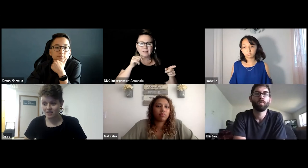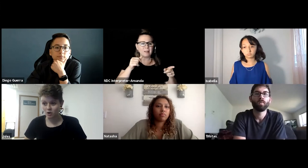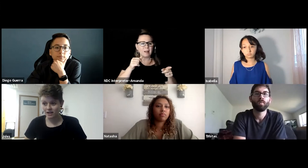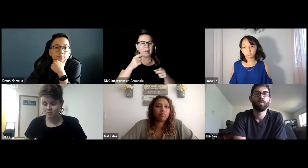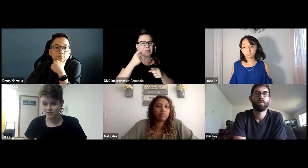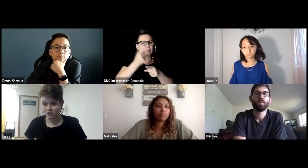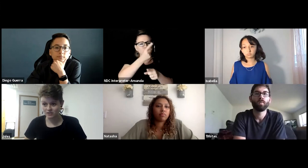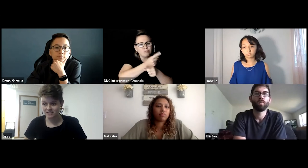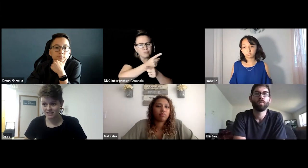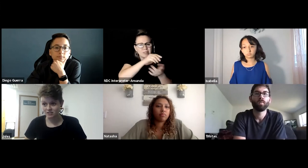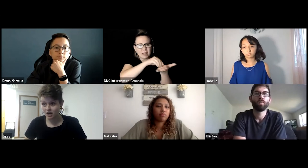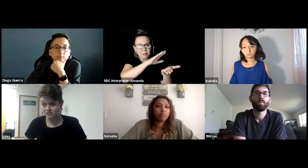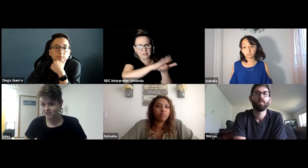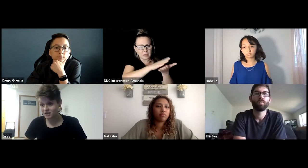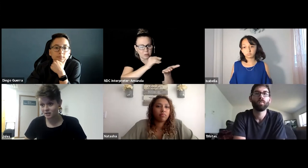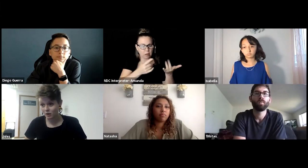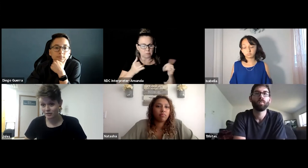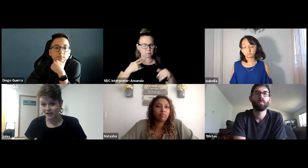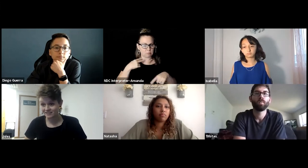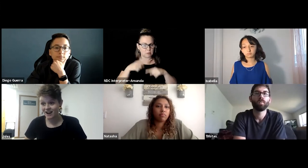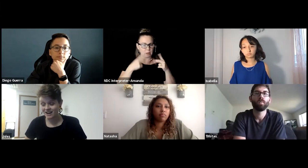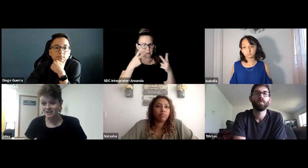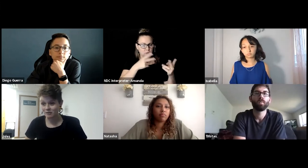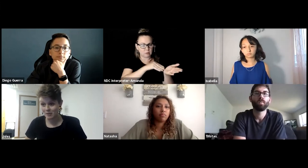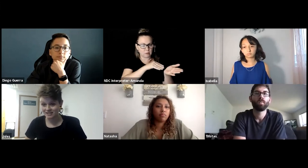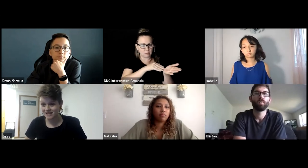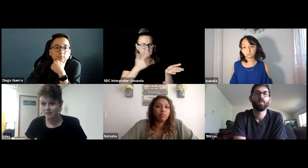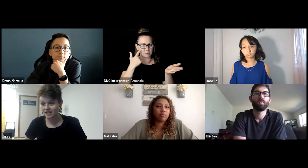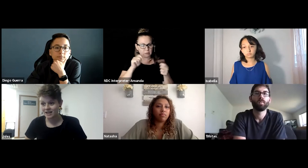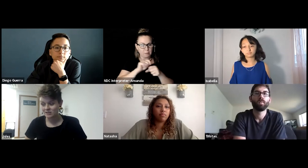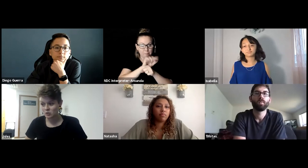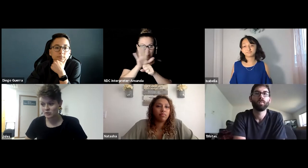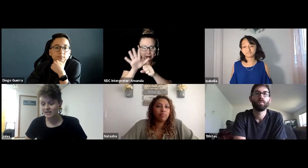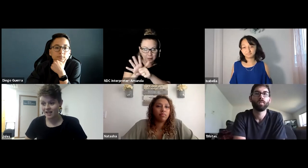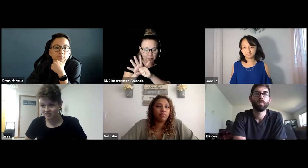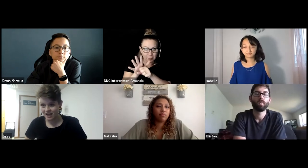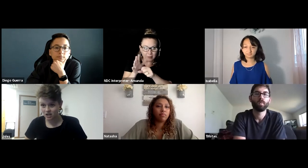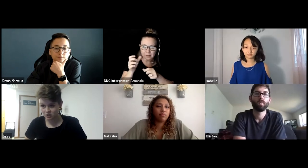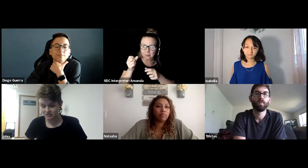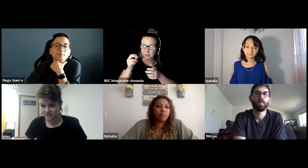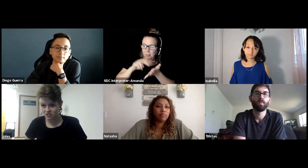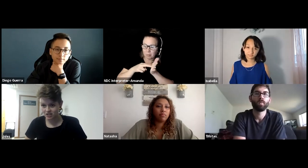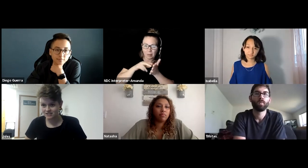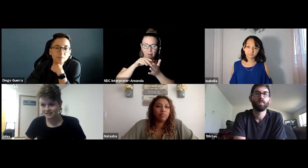weren't able to go see a doctor in the height of the pandemic to get that documentation to